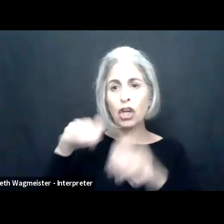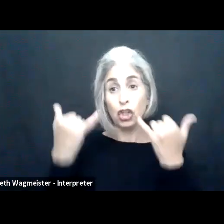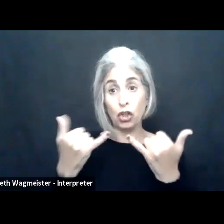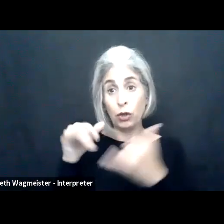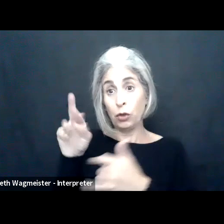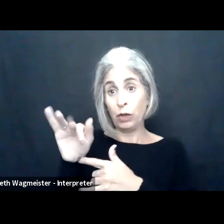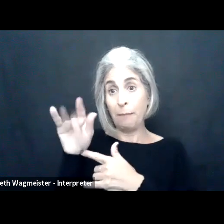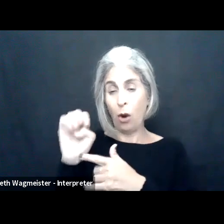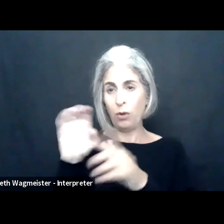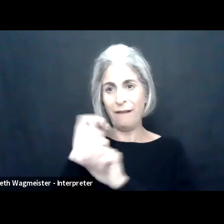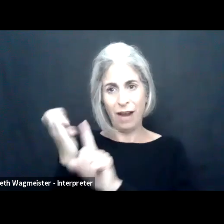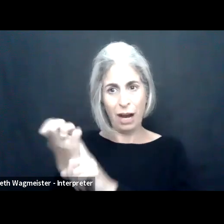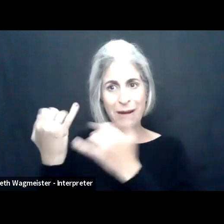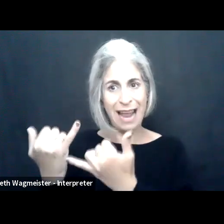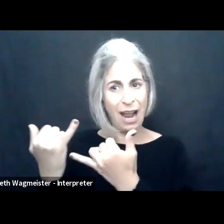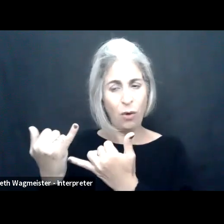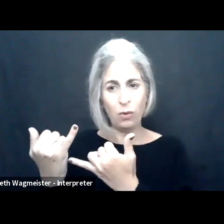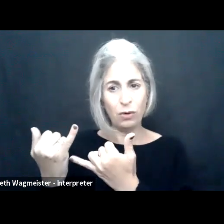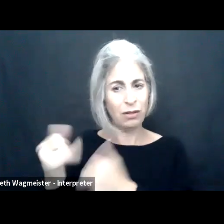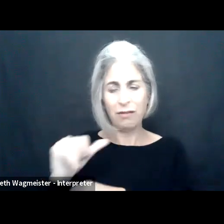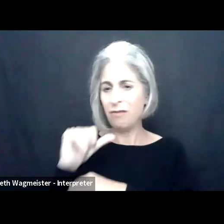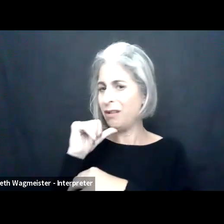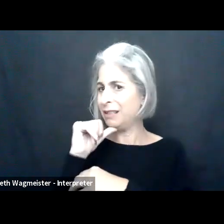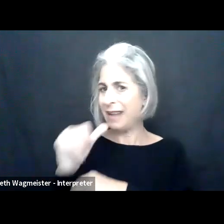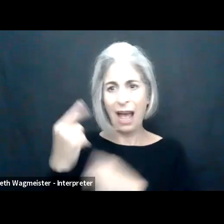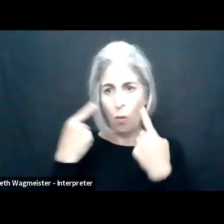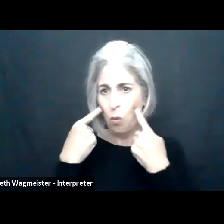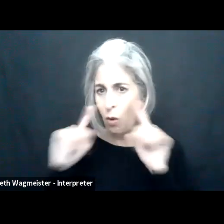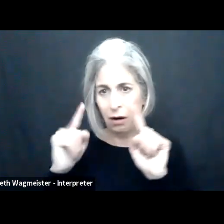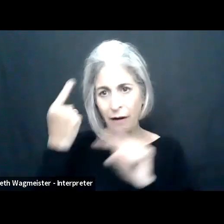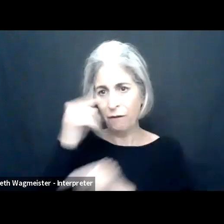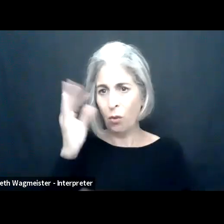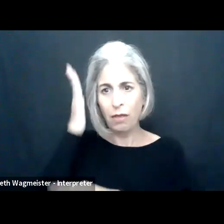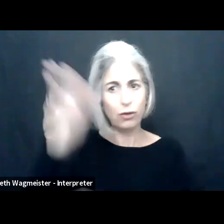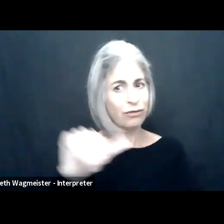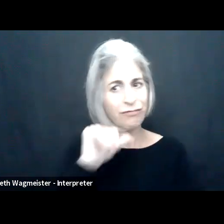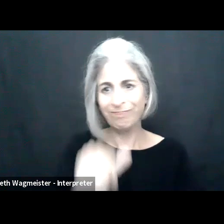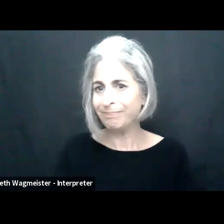And with that kind of longer term horizon, this current remote environment that we're in right now is not going to